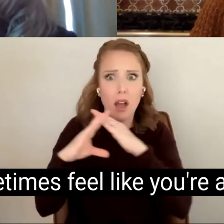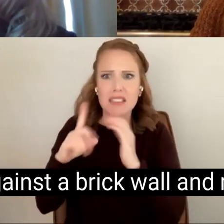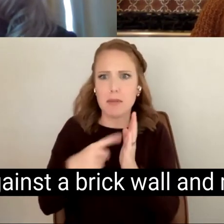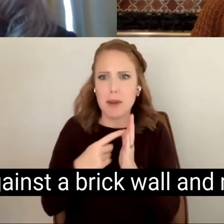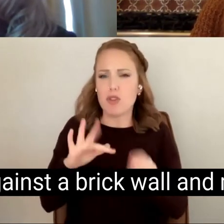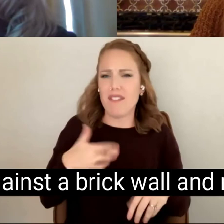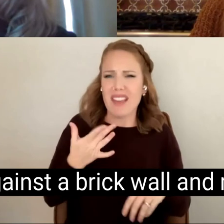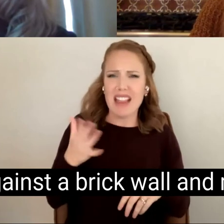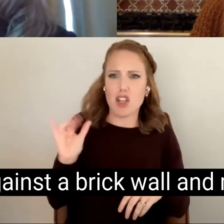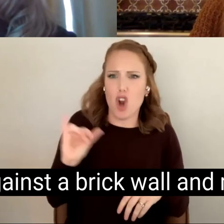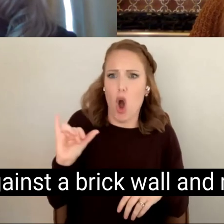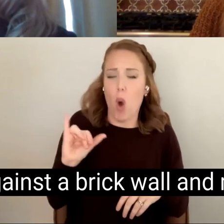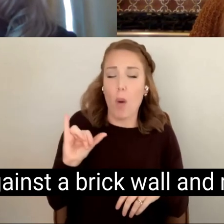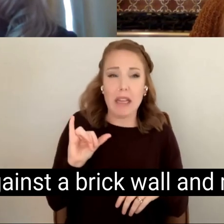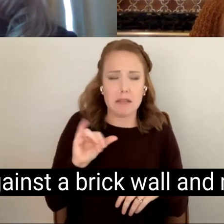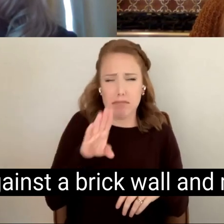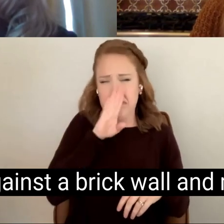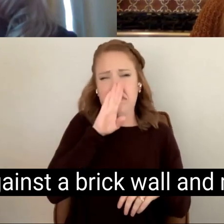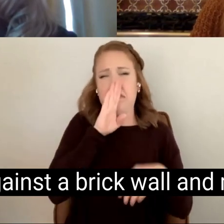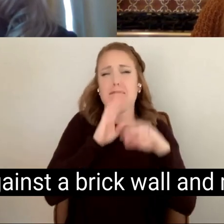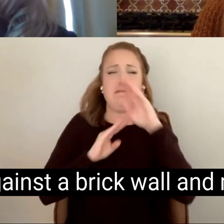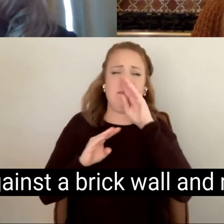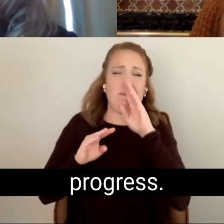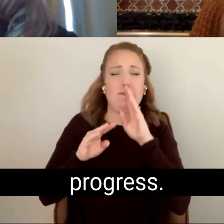hitting against a brick wall and making no progress.